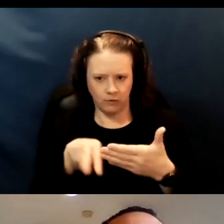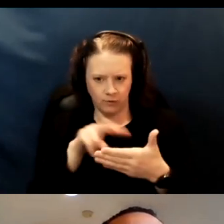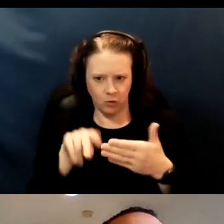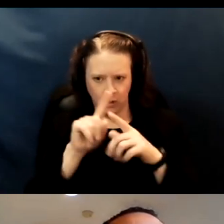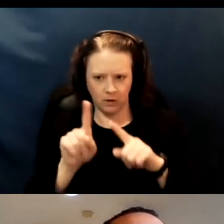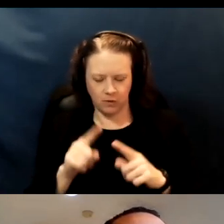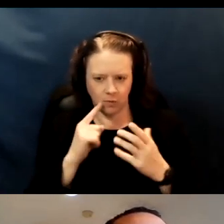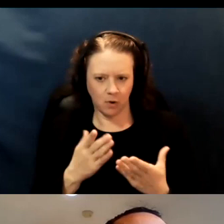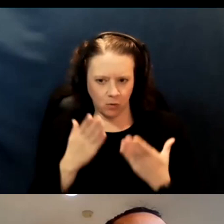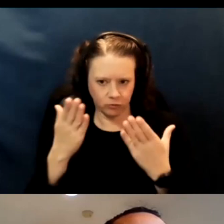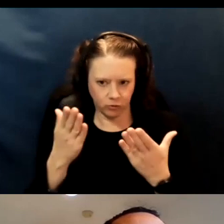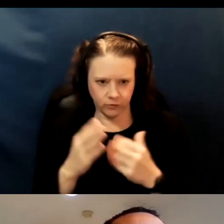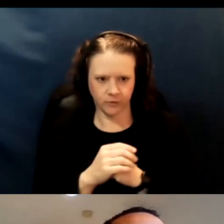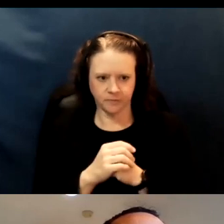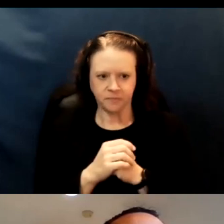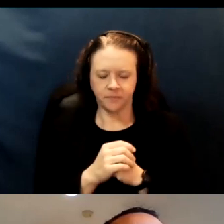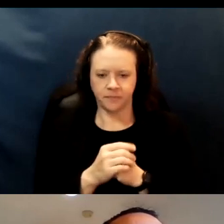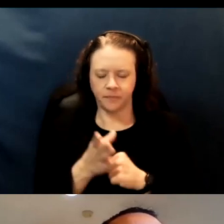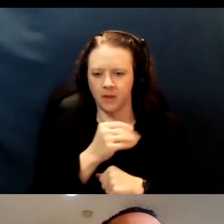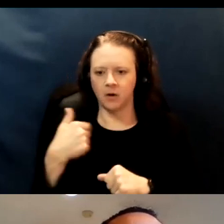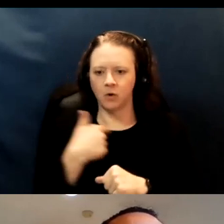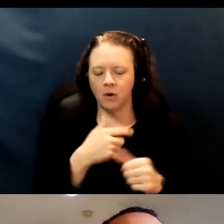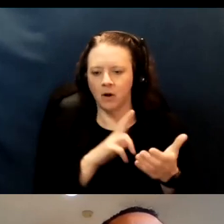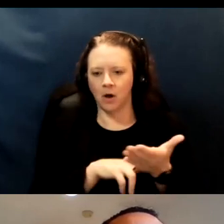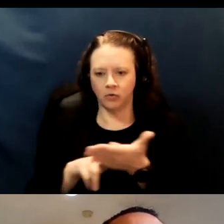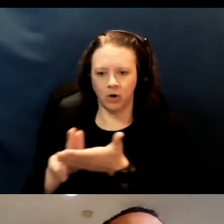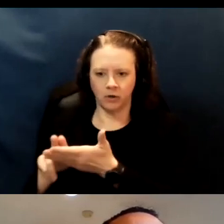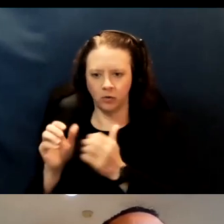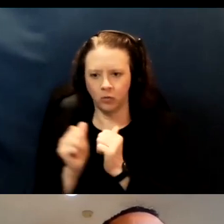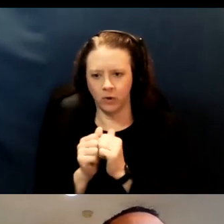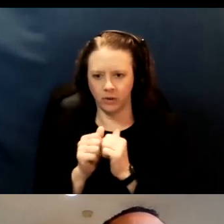and we'll be contracting with home health agencies,